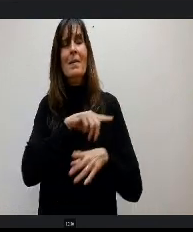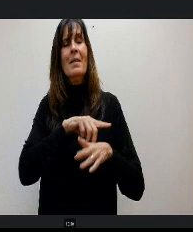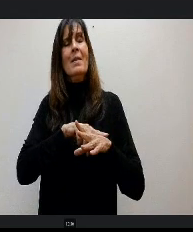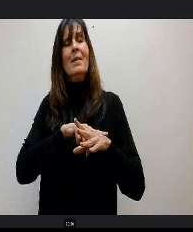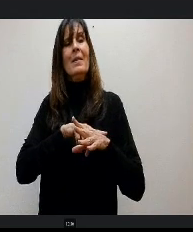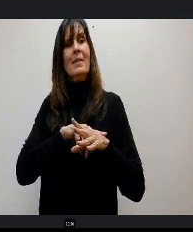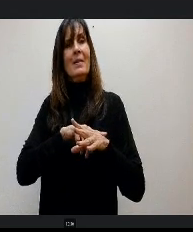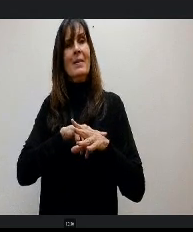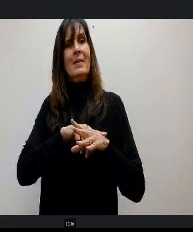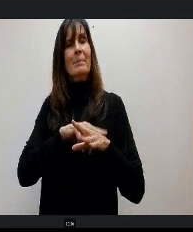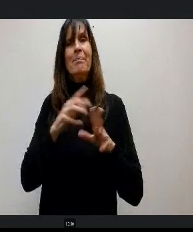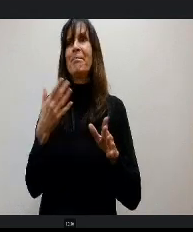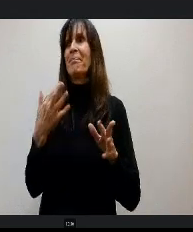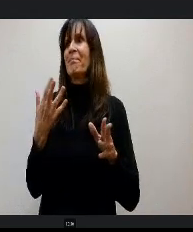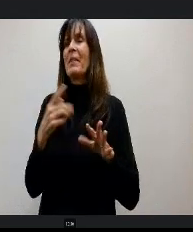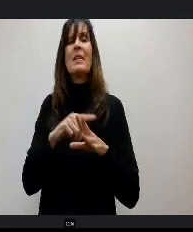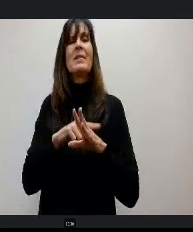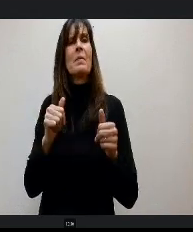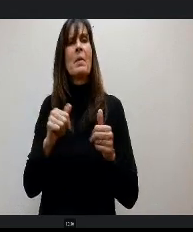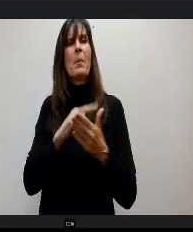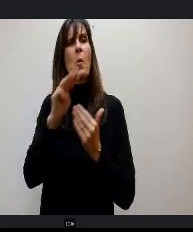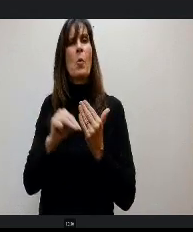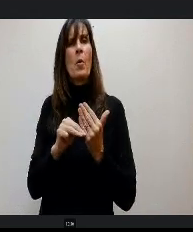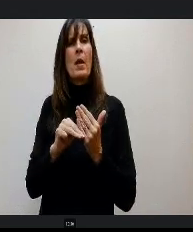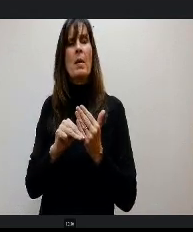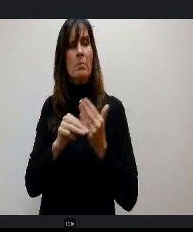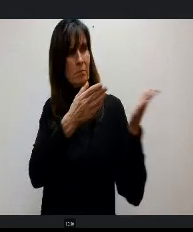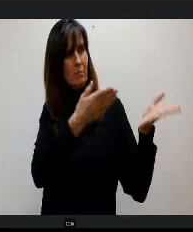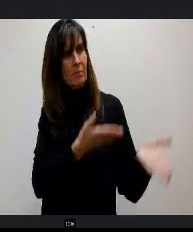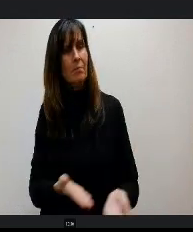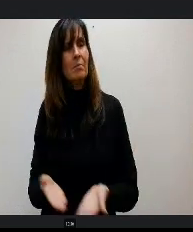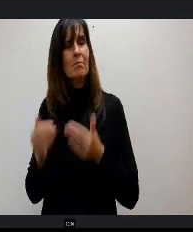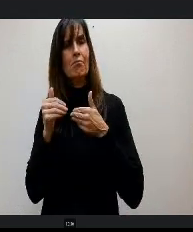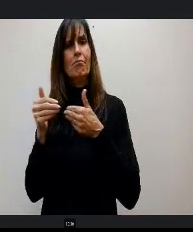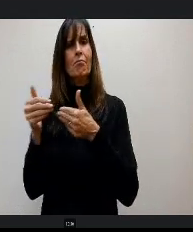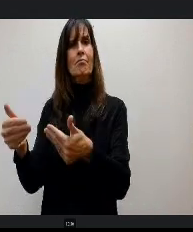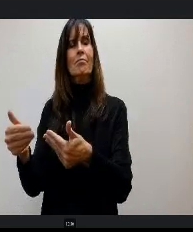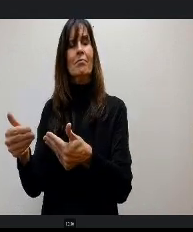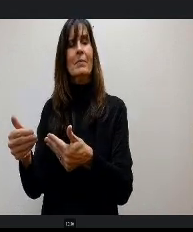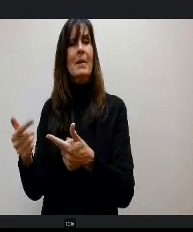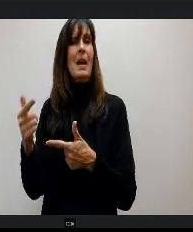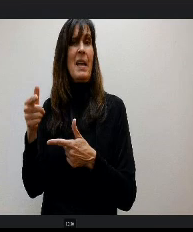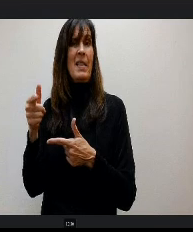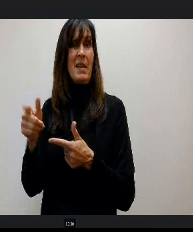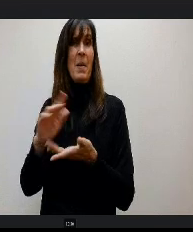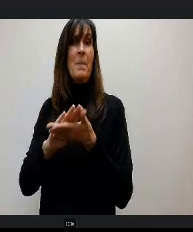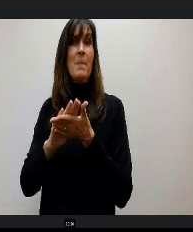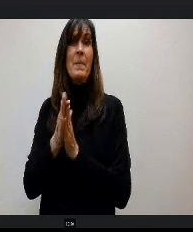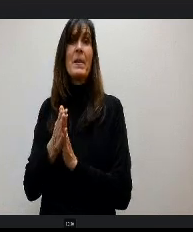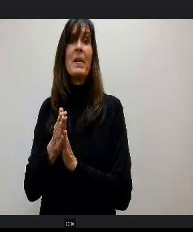This program off the shelf for them this s is likely going to turn into an externship for these two students. They're